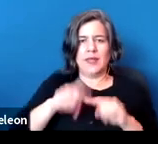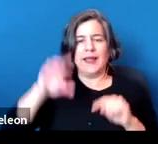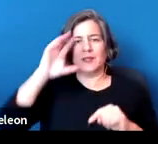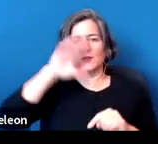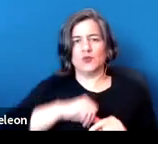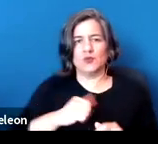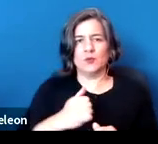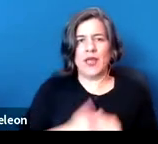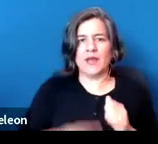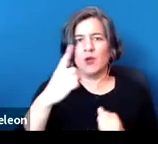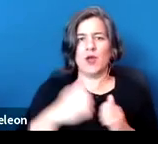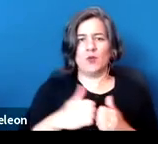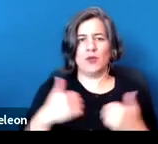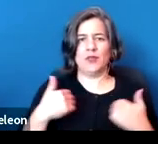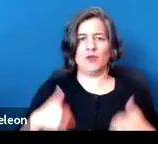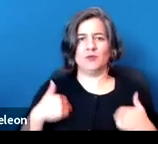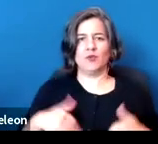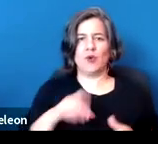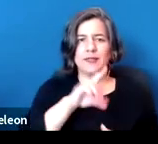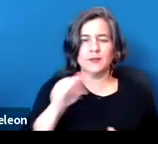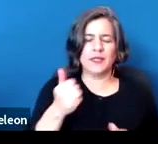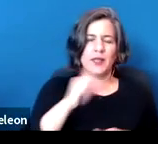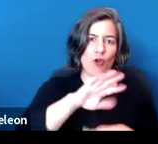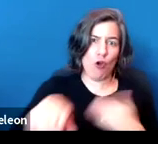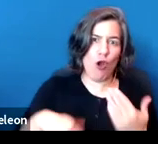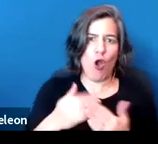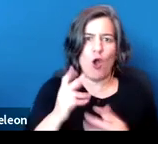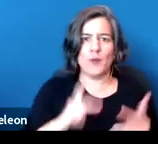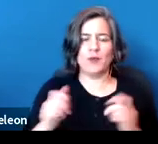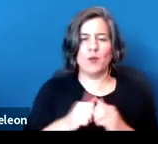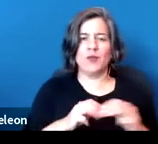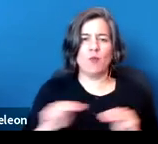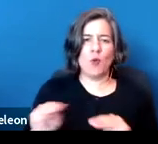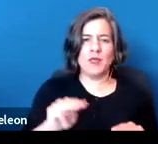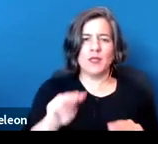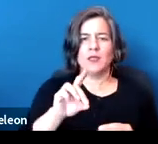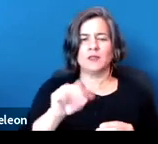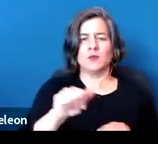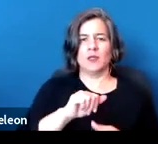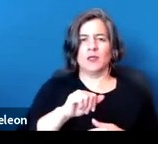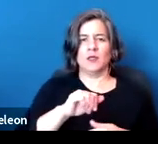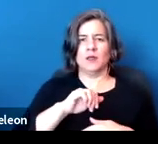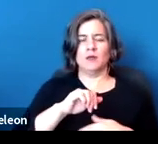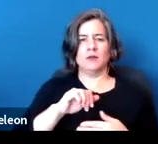with a respiratory disability or everybody with a mobility disability creates a certain threat.